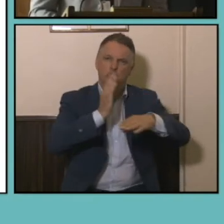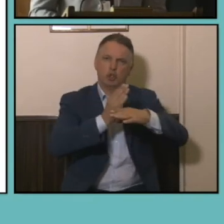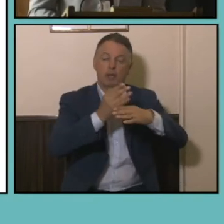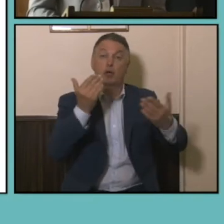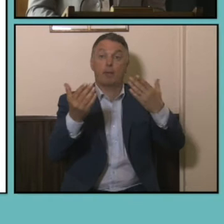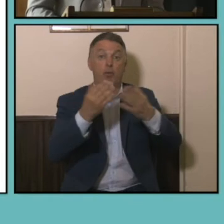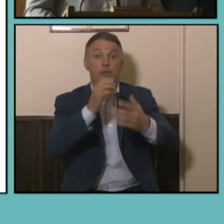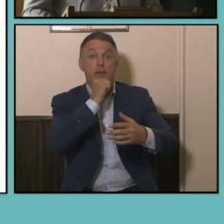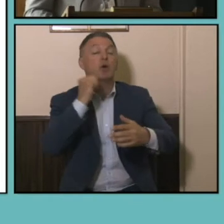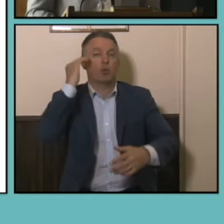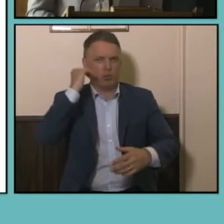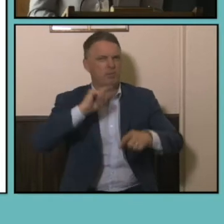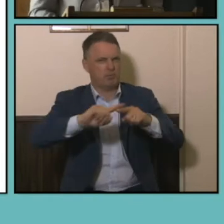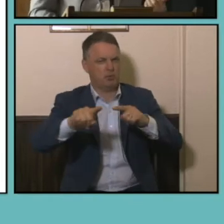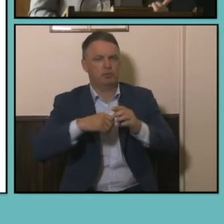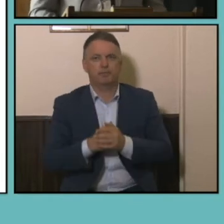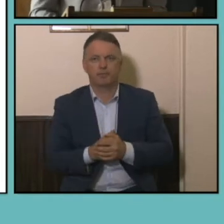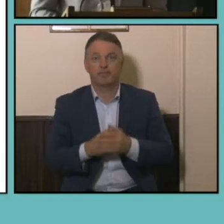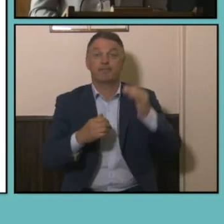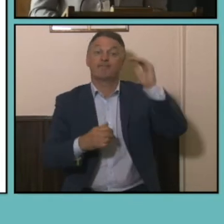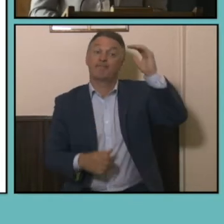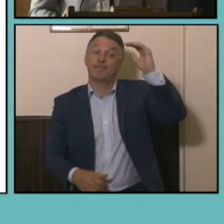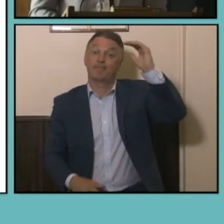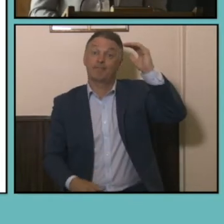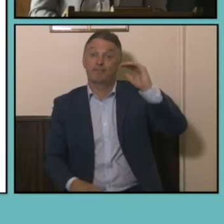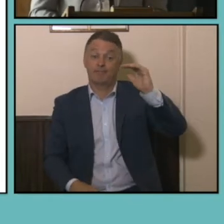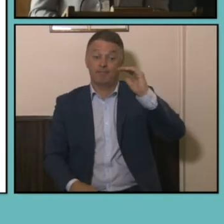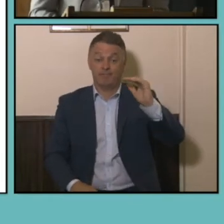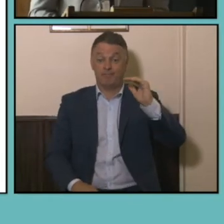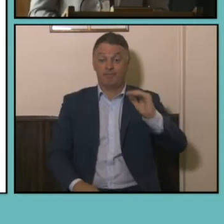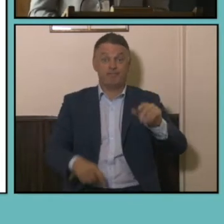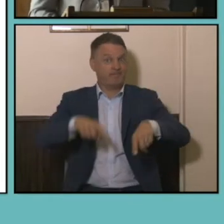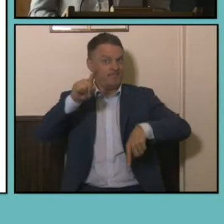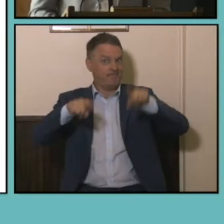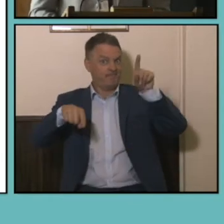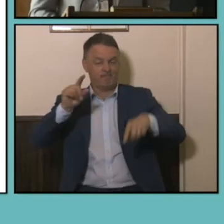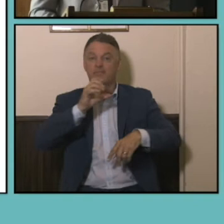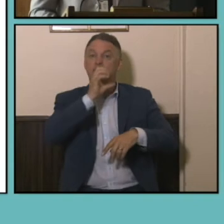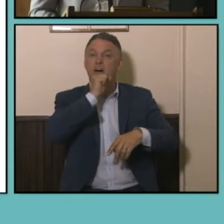So the next three that we've got here for men and women are quite different, so the male-dominated occupation of Truck